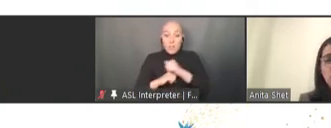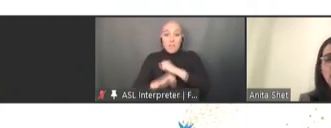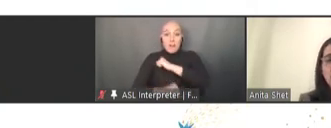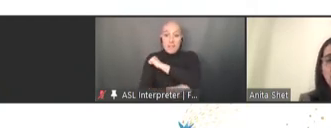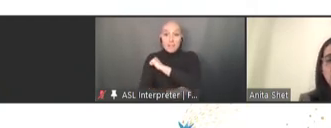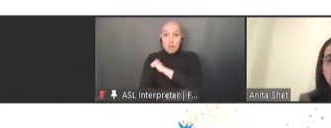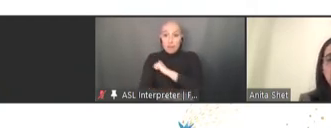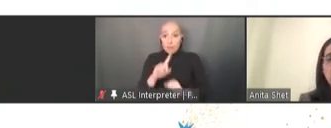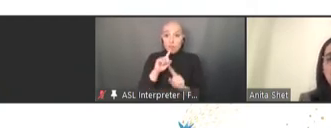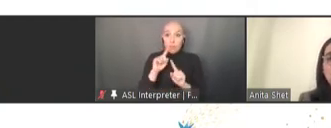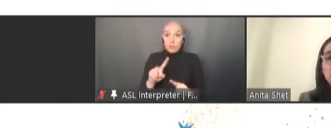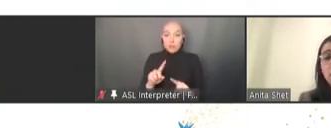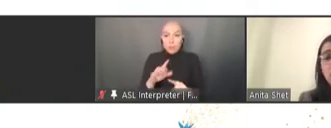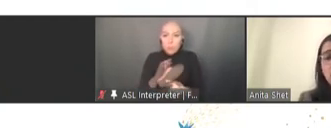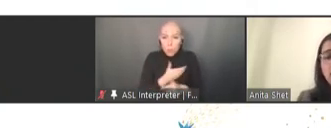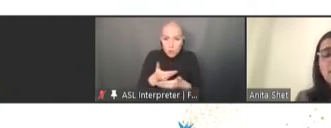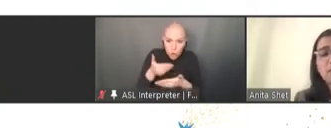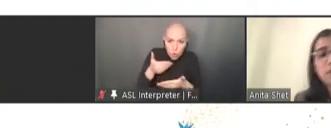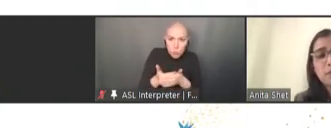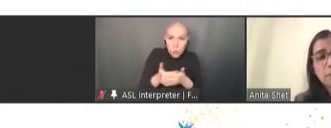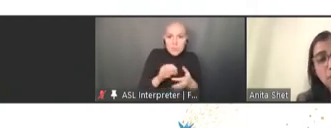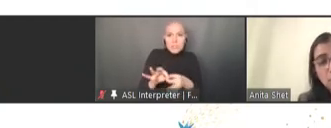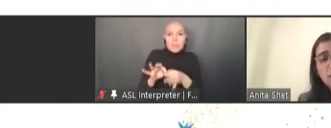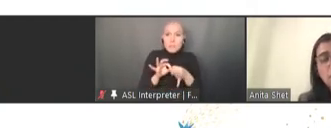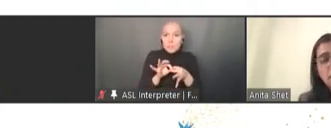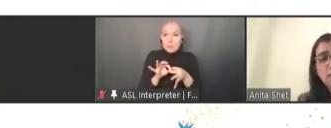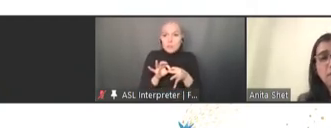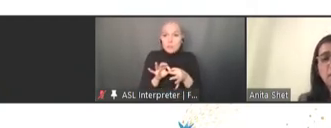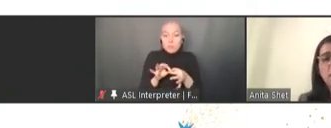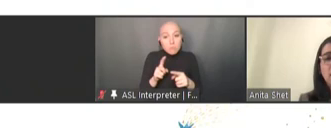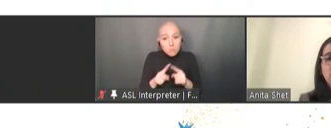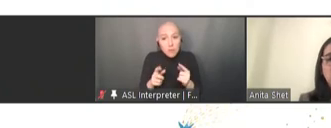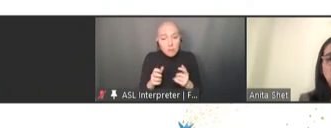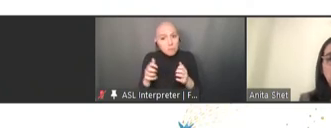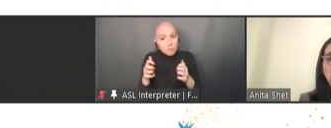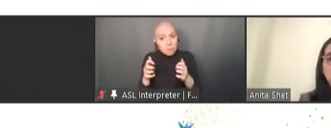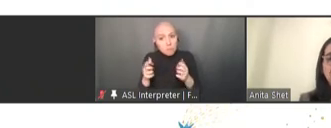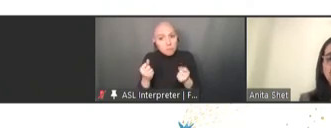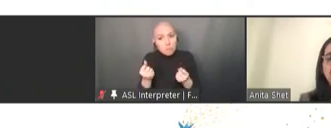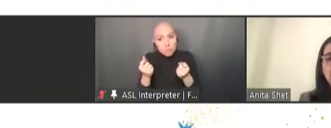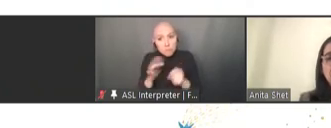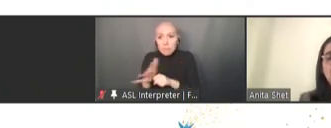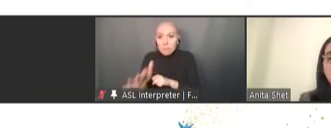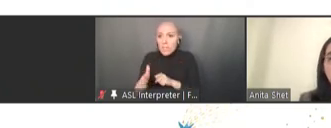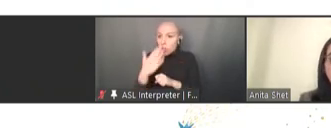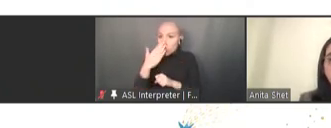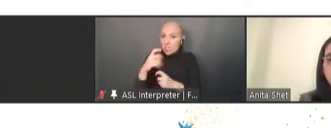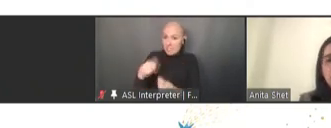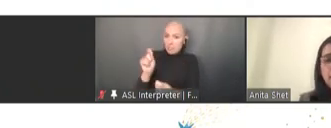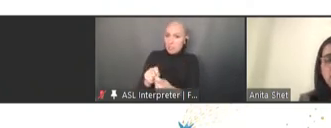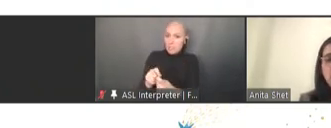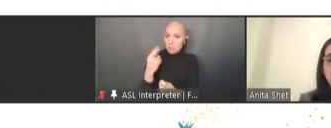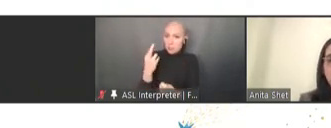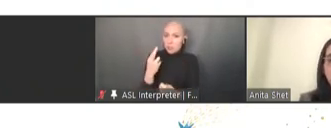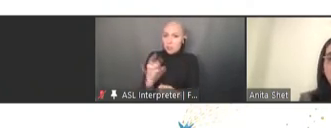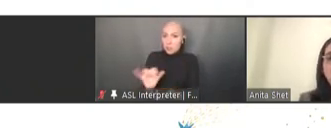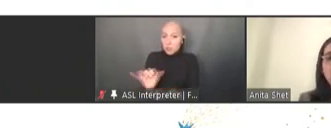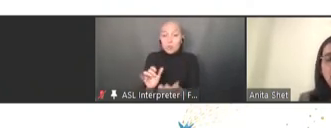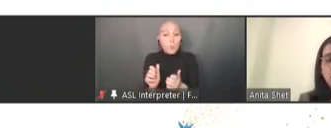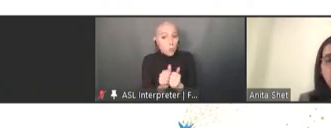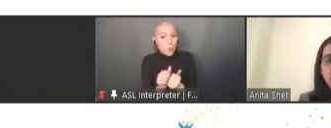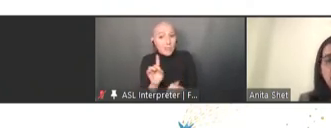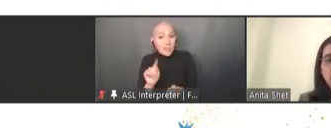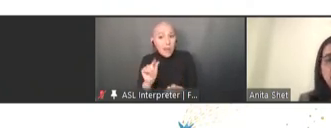connected. But there are plenty of good specific reasons, too, with data to back these reasons.